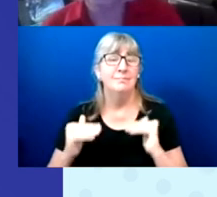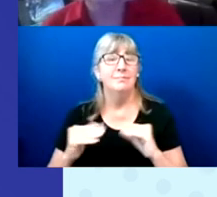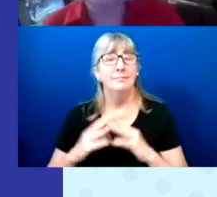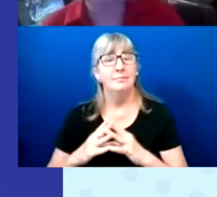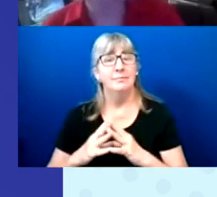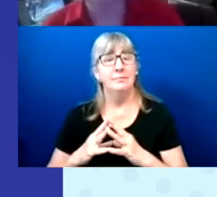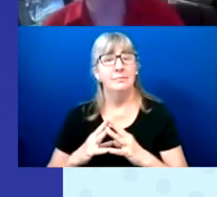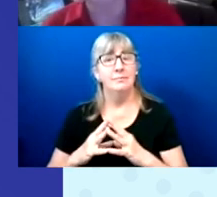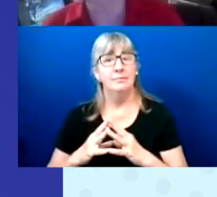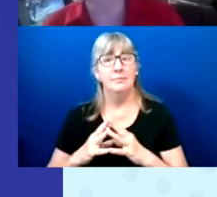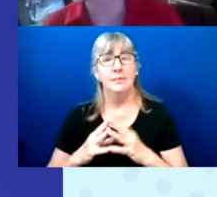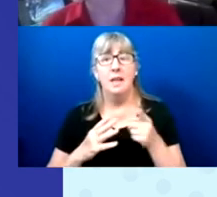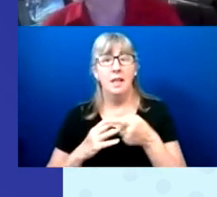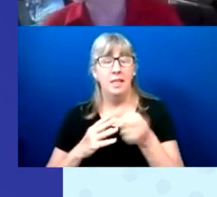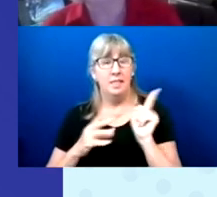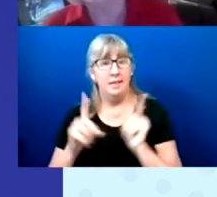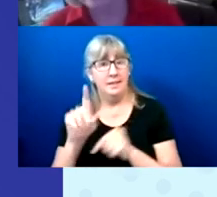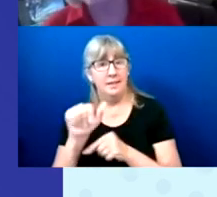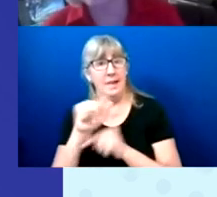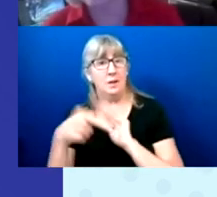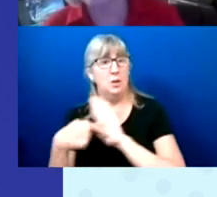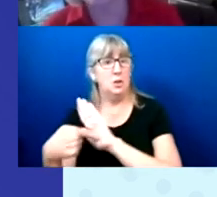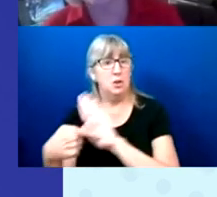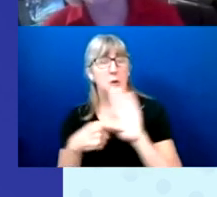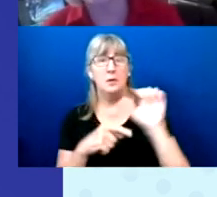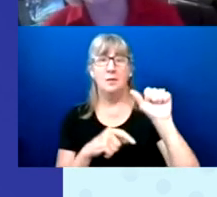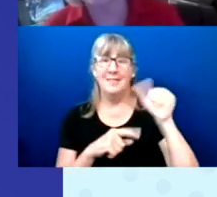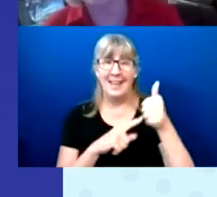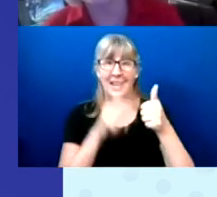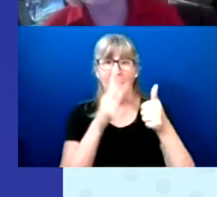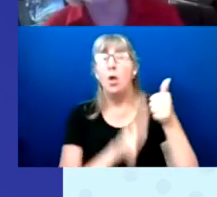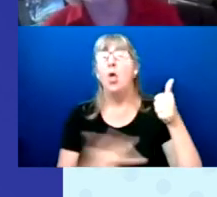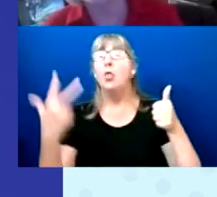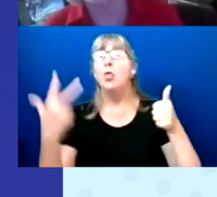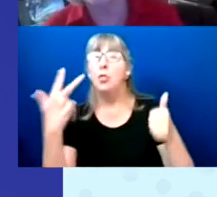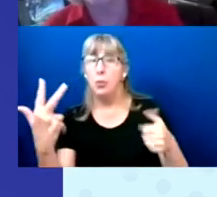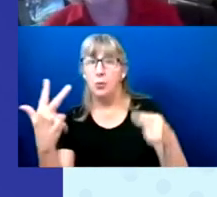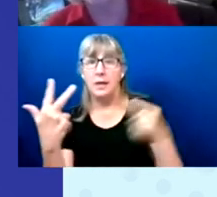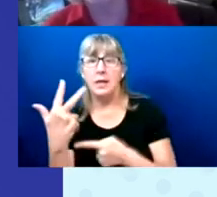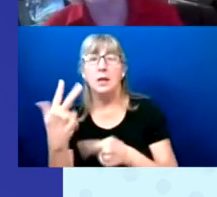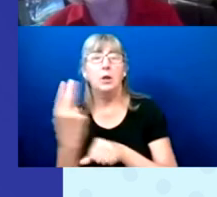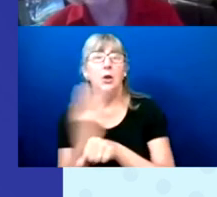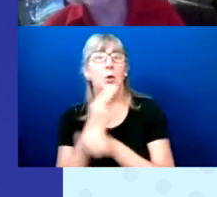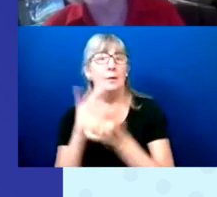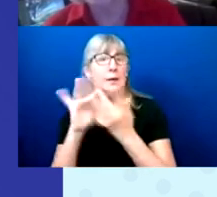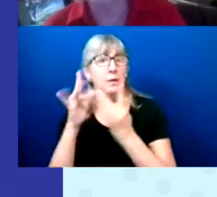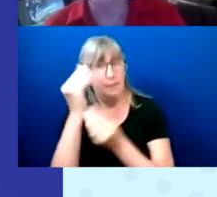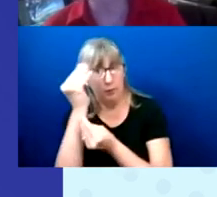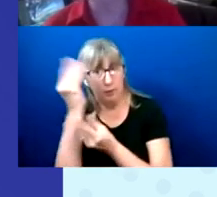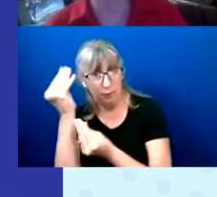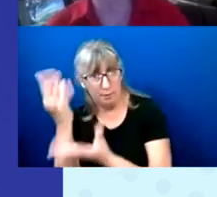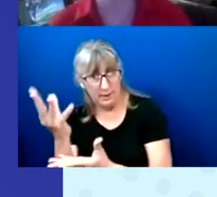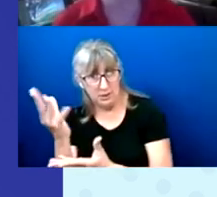Our data shows only 3 out of 10 African-American voters use the Internet to get information.